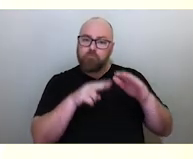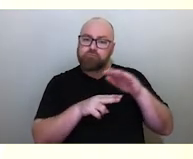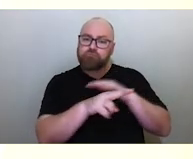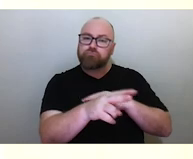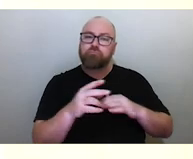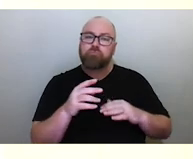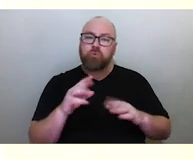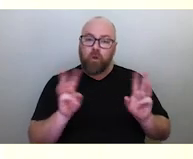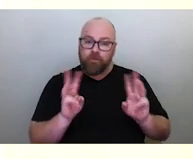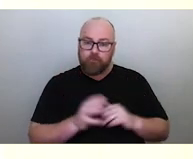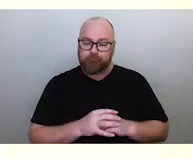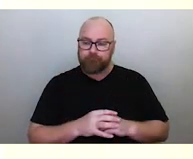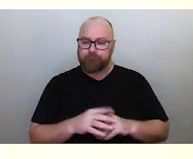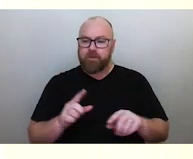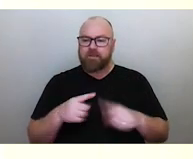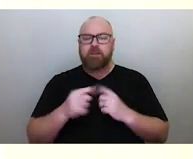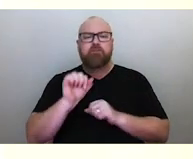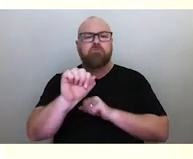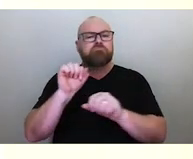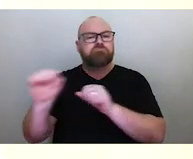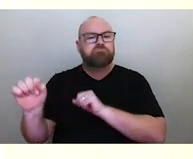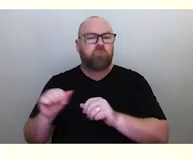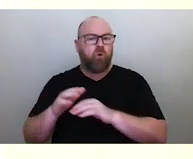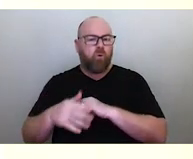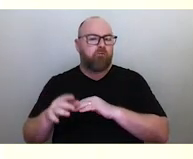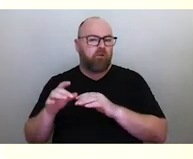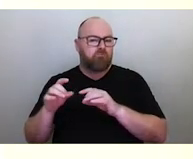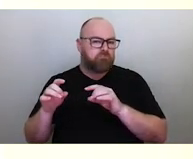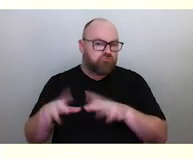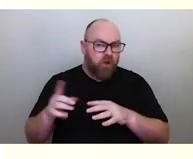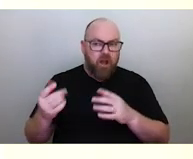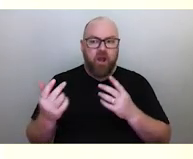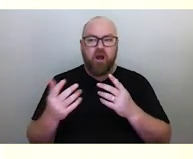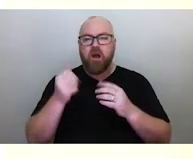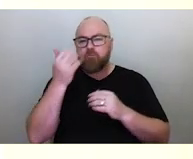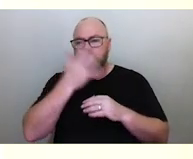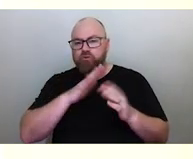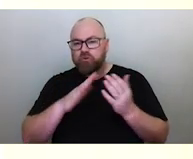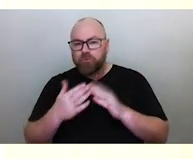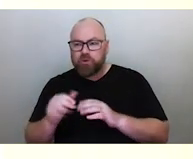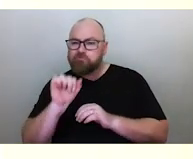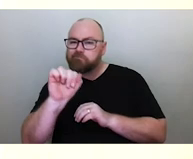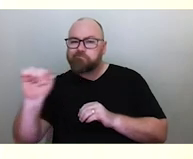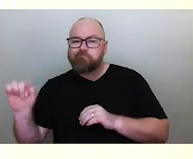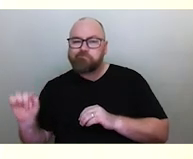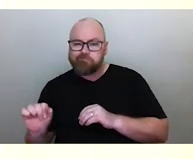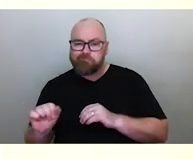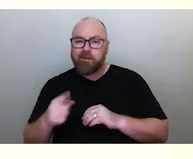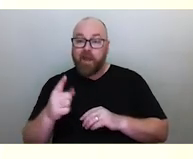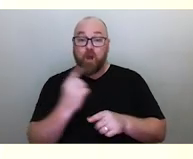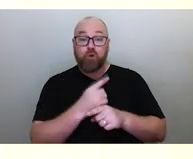Different traditions around the country in Australia and with many Aboriginal communities, talk about how the moon is a man